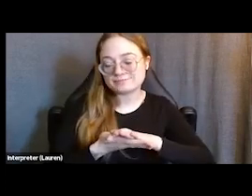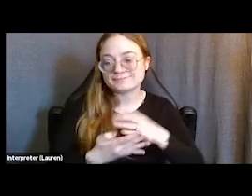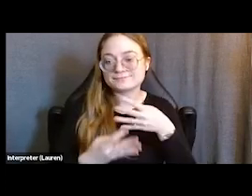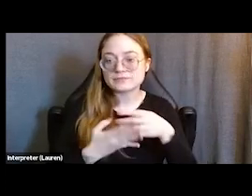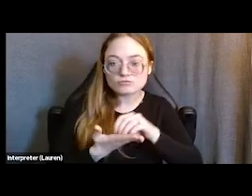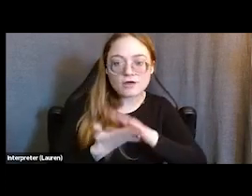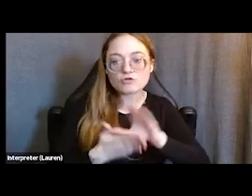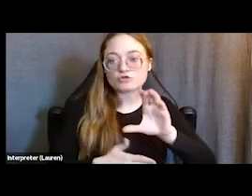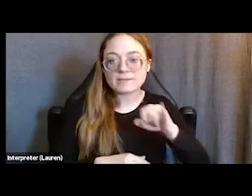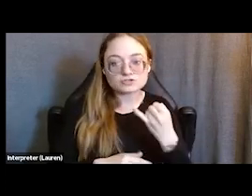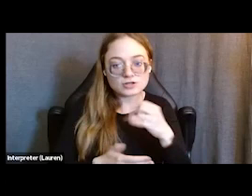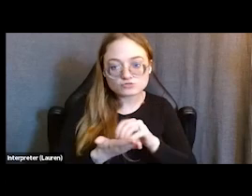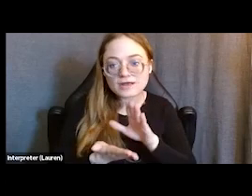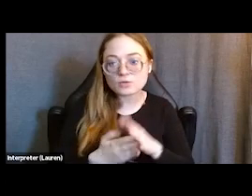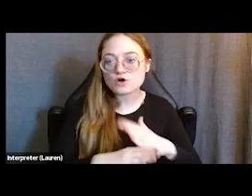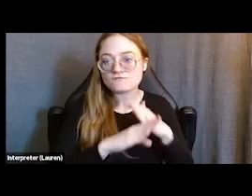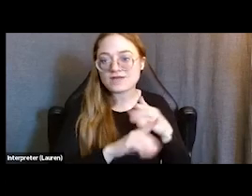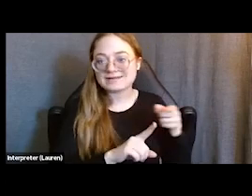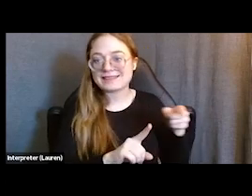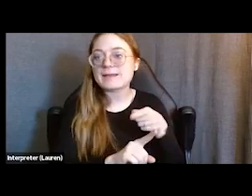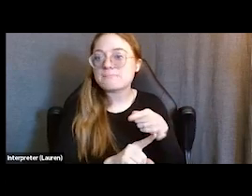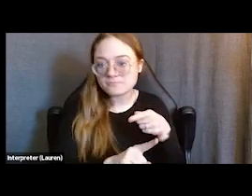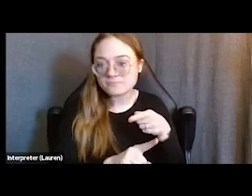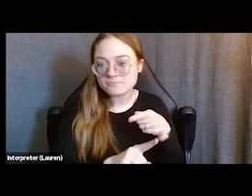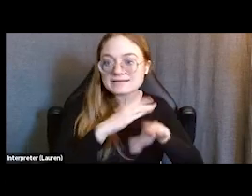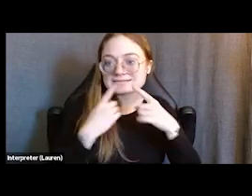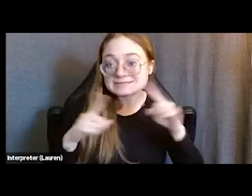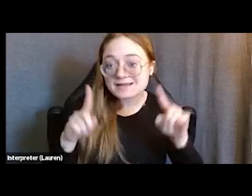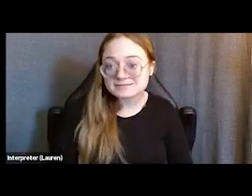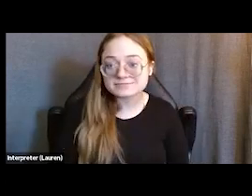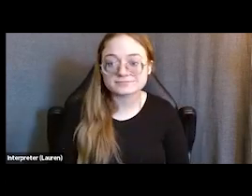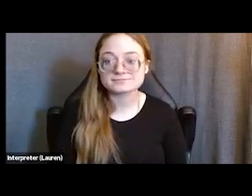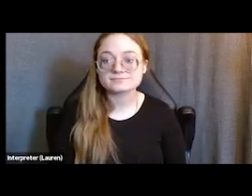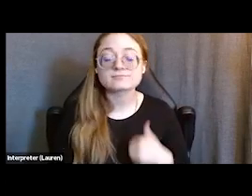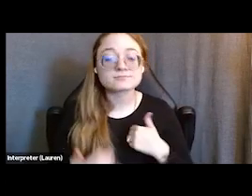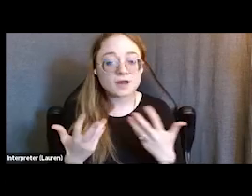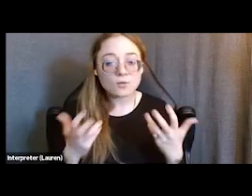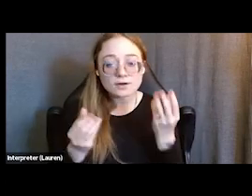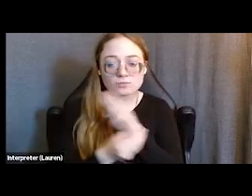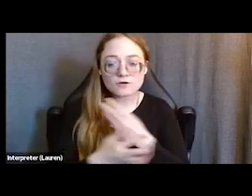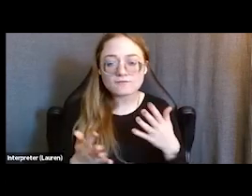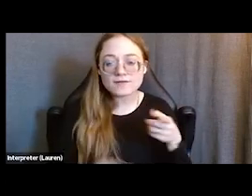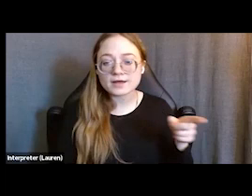and removing barriers to access success. So, I wanted to give everybody a little bit of the history of UTEC